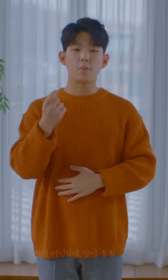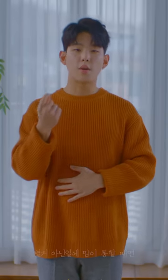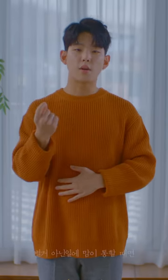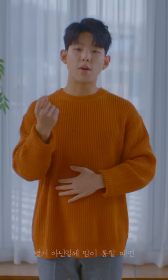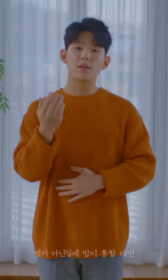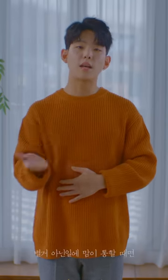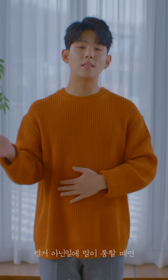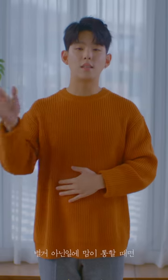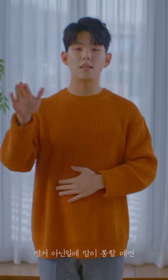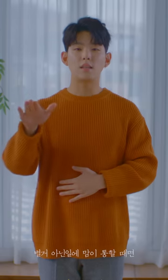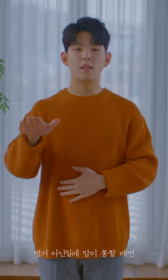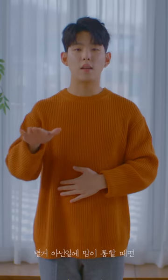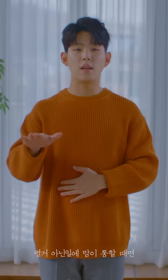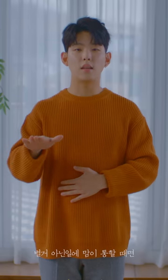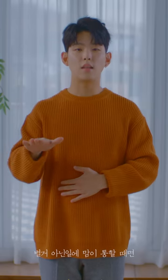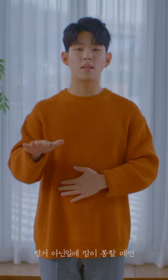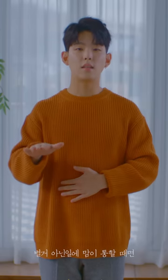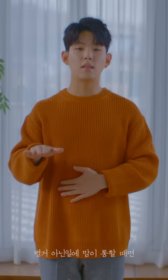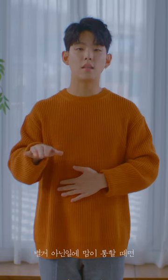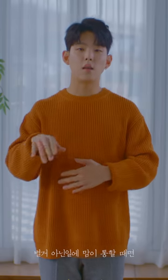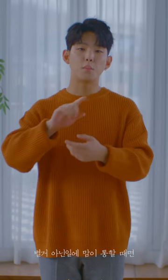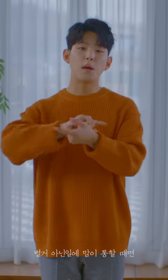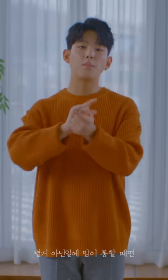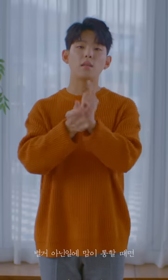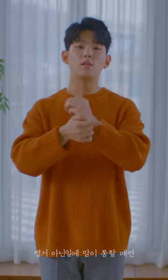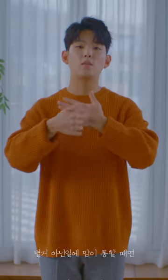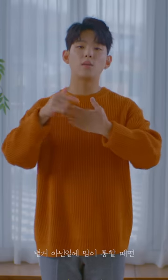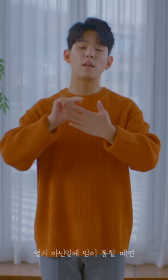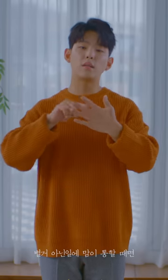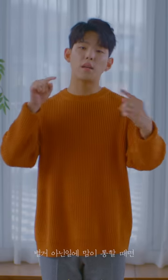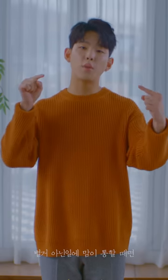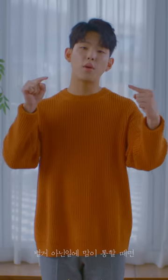When we seemed to have same thoughts